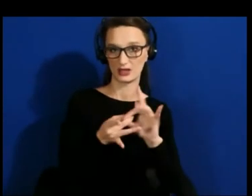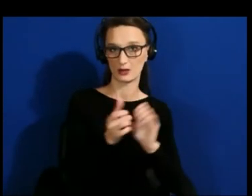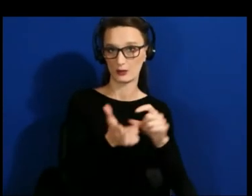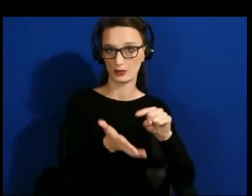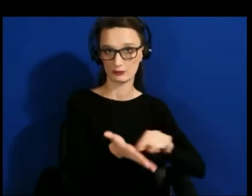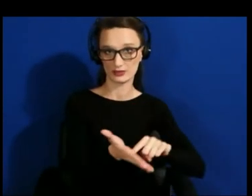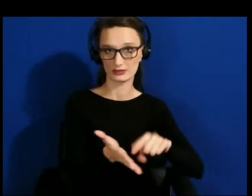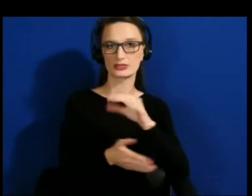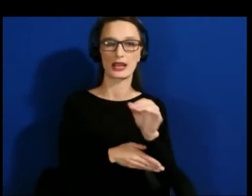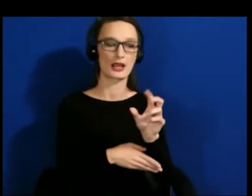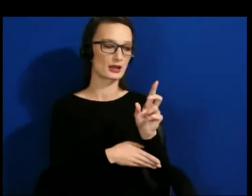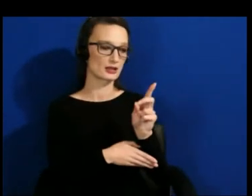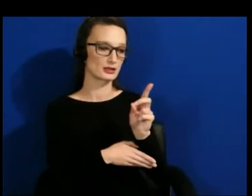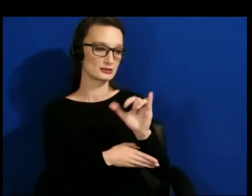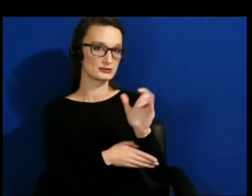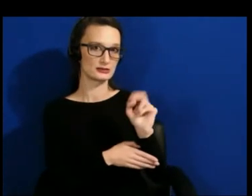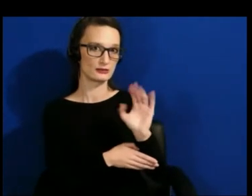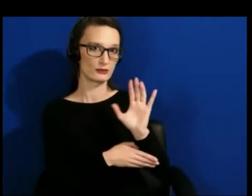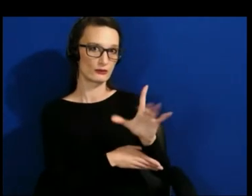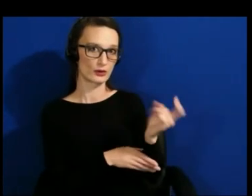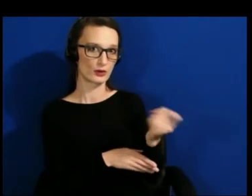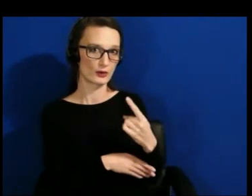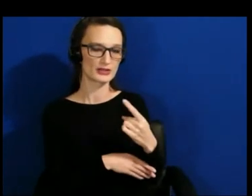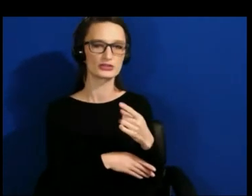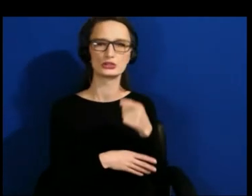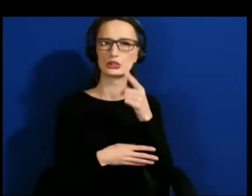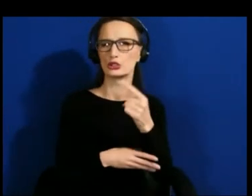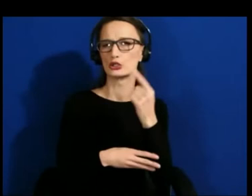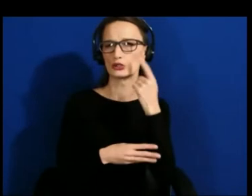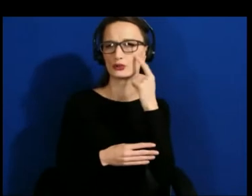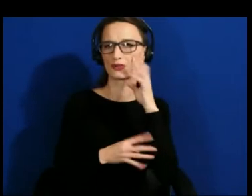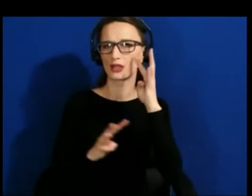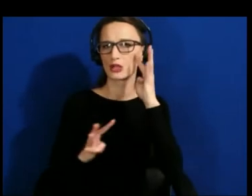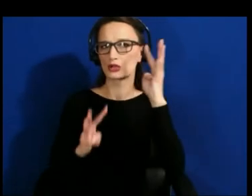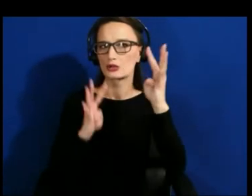to what extent do you think that creating these opportunities and creating accessible technologies